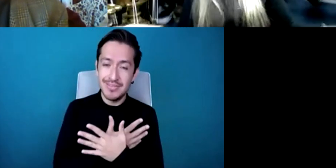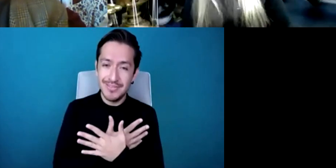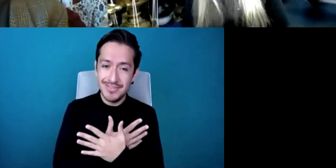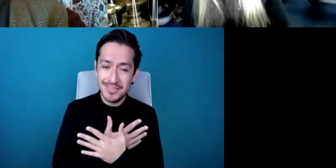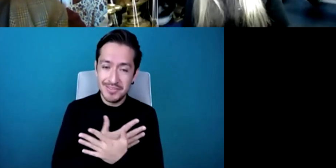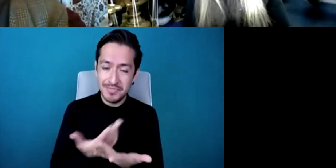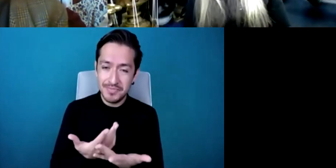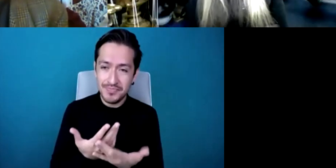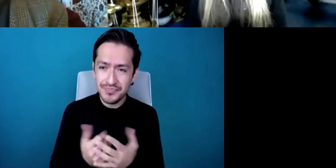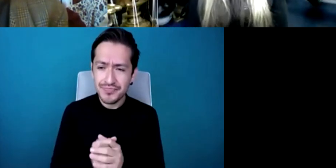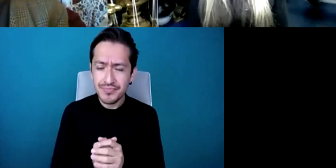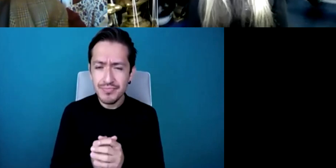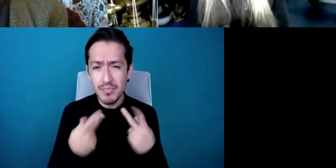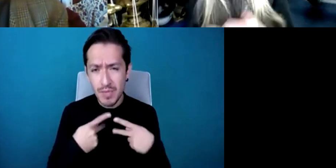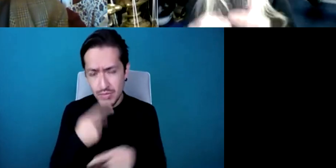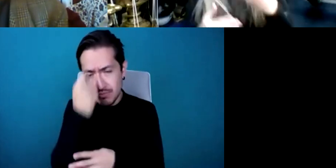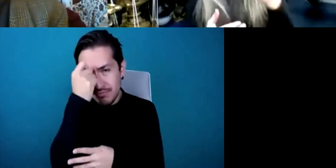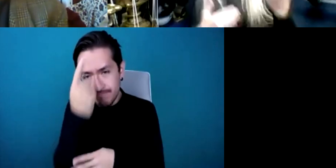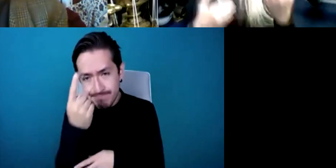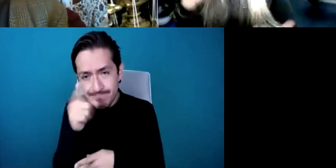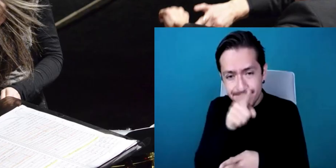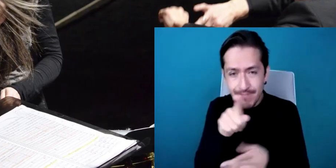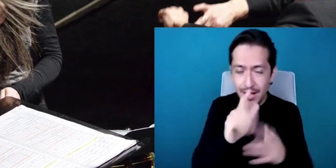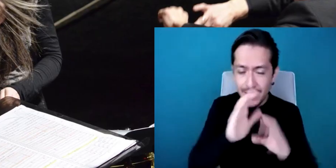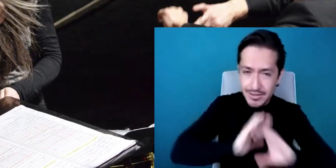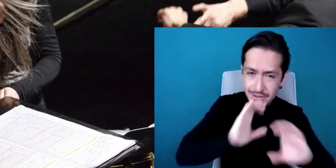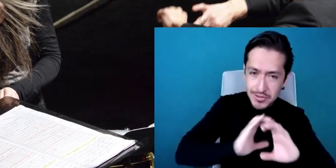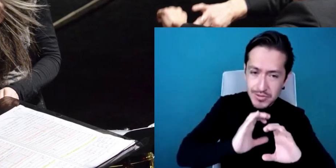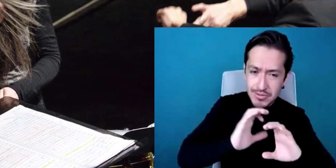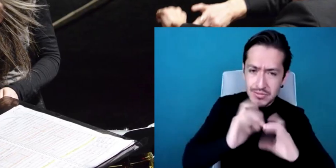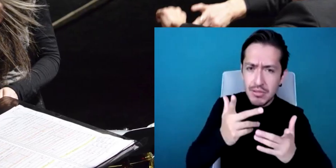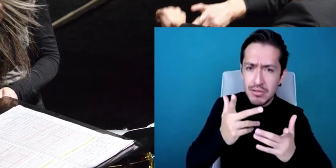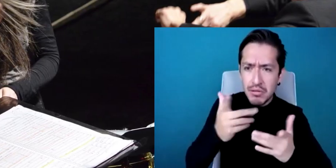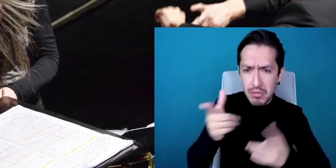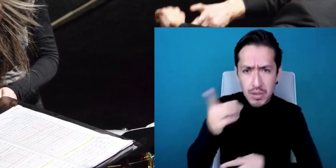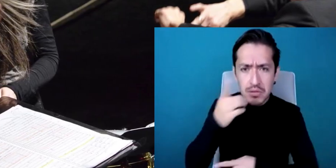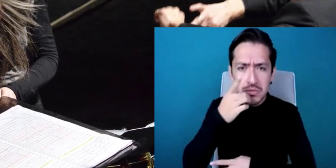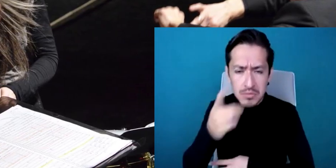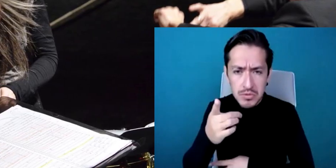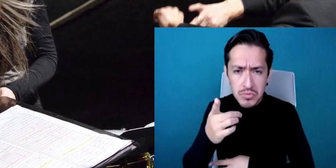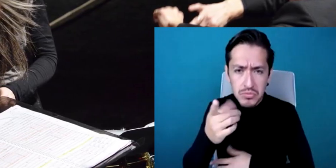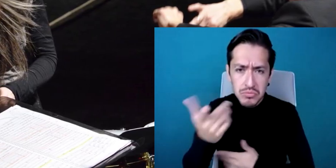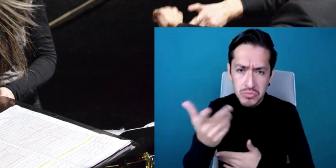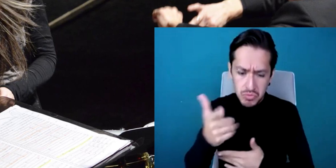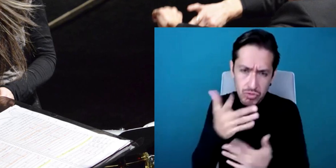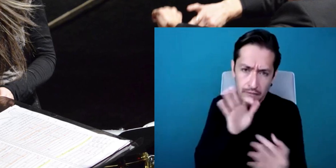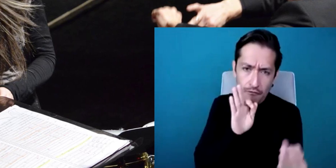of the stage and so on and so it took a little while sometimes for uh conductors to to feel